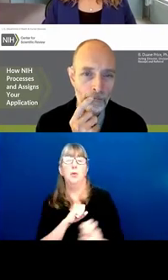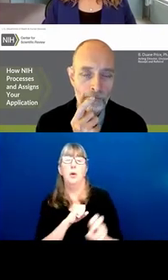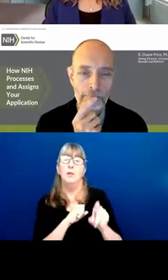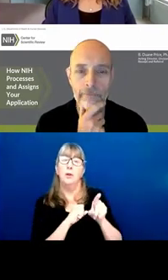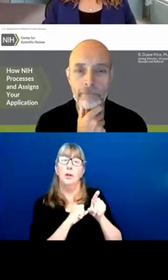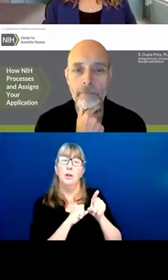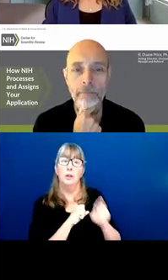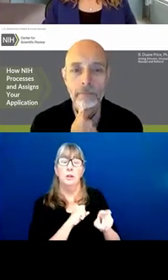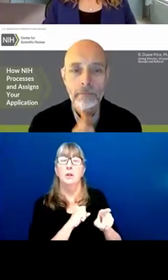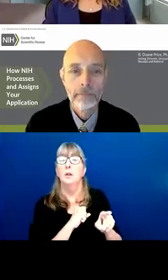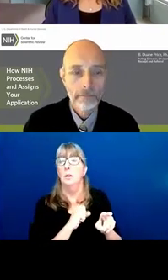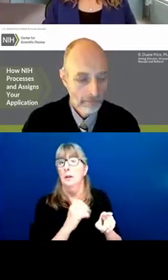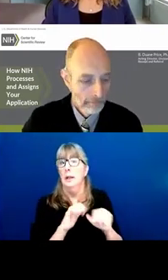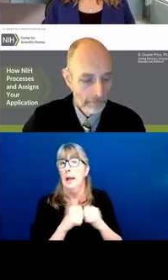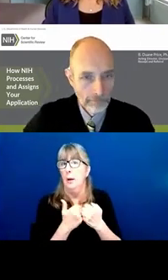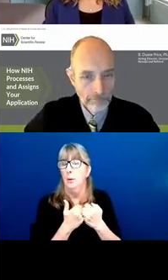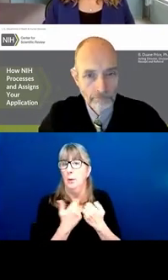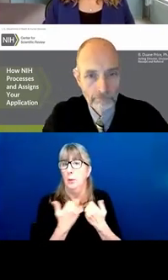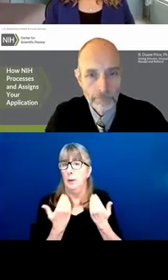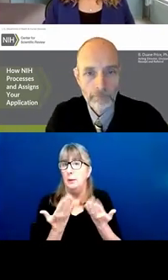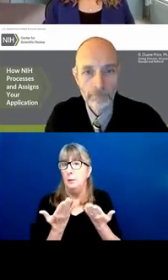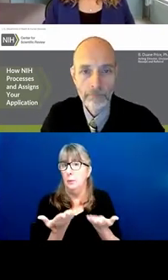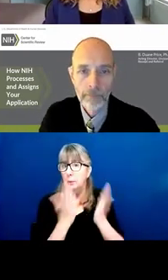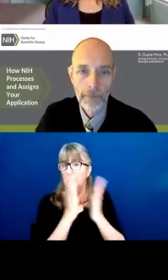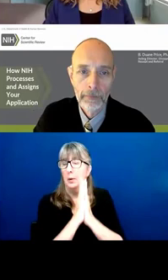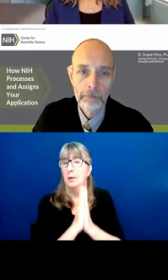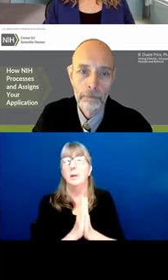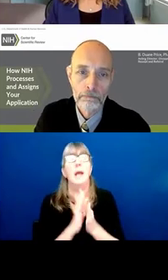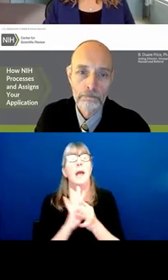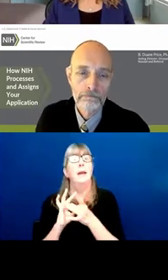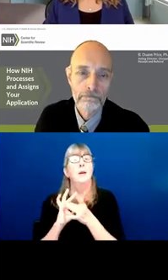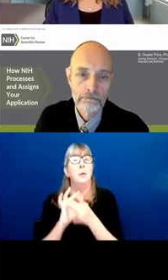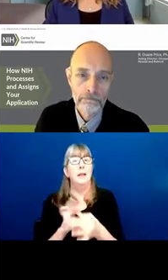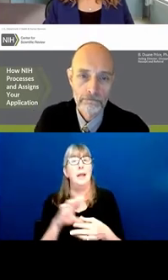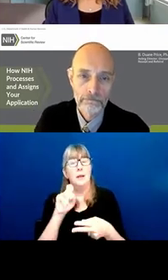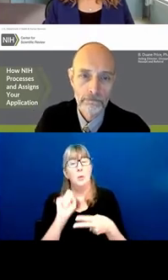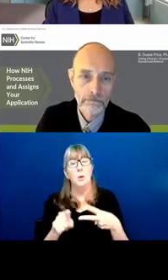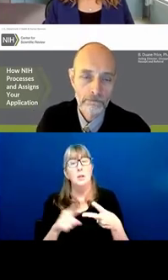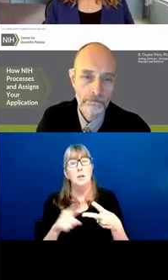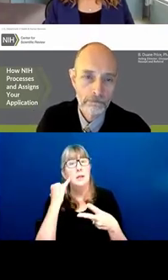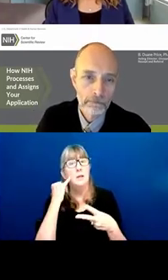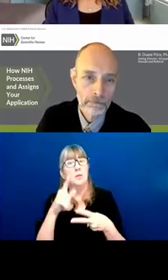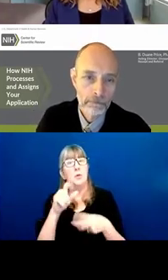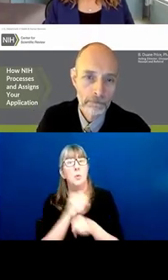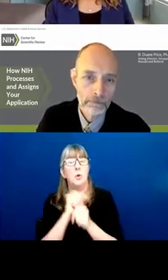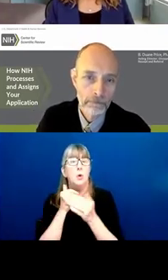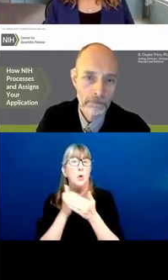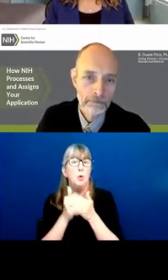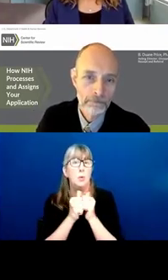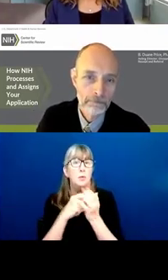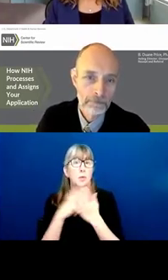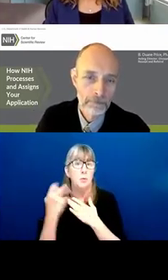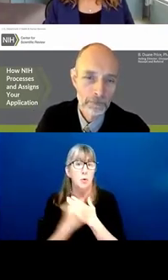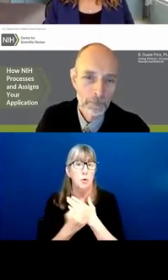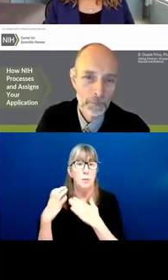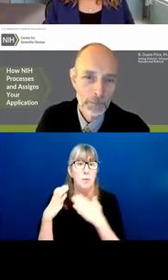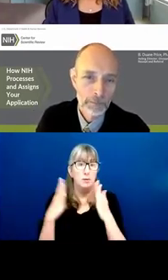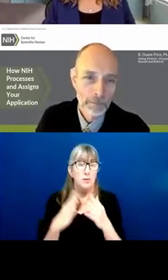and how do we make that case? And a related question is if you work closely with a program officer at one IC,